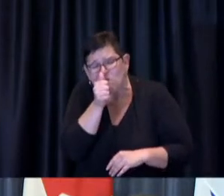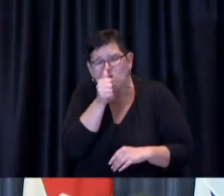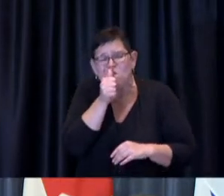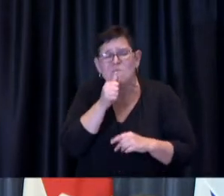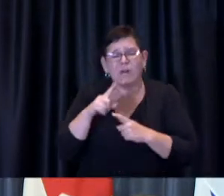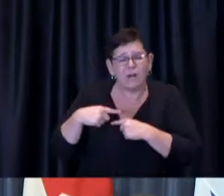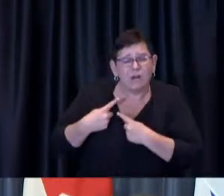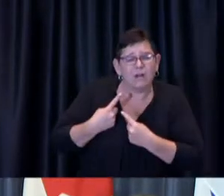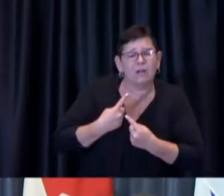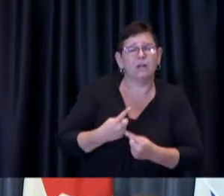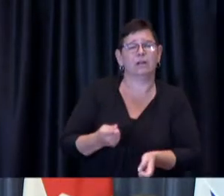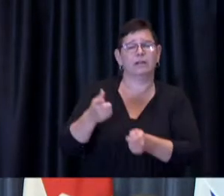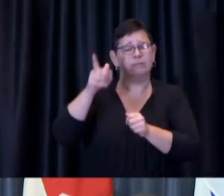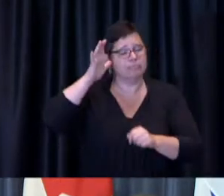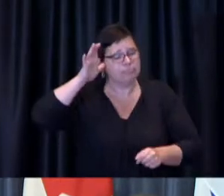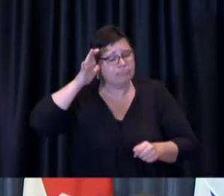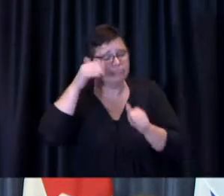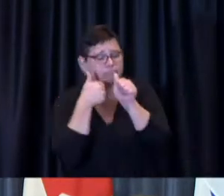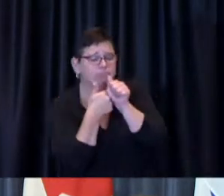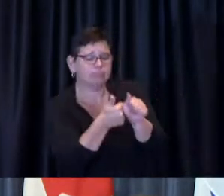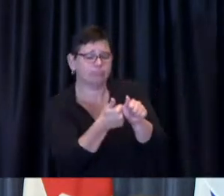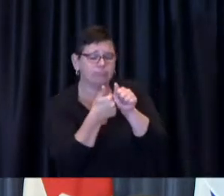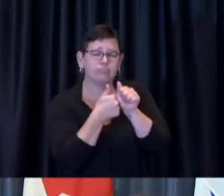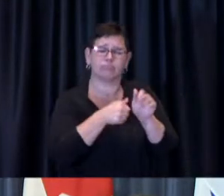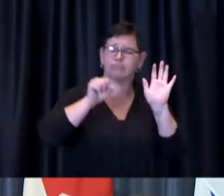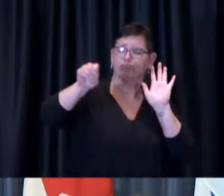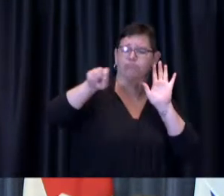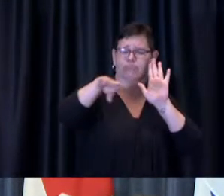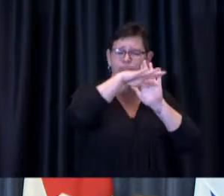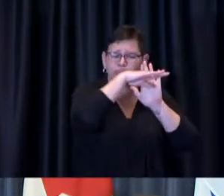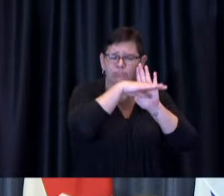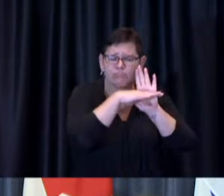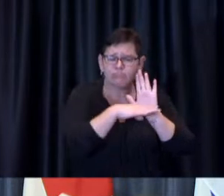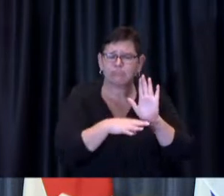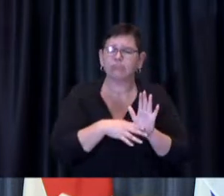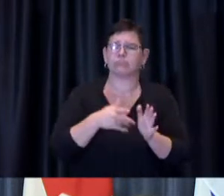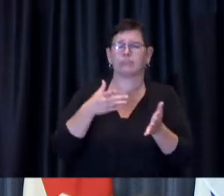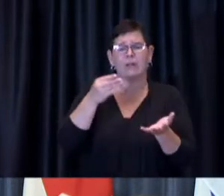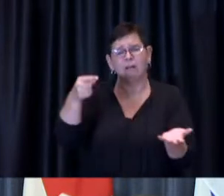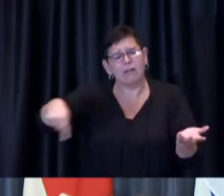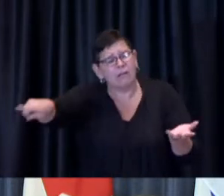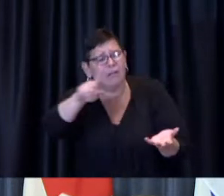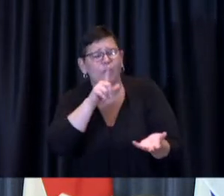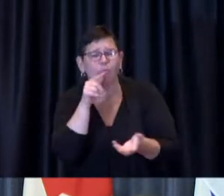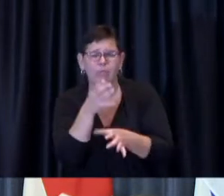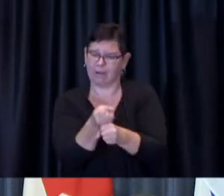and for making the effort to get vaccinated. It is as a result of your collective efforts